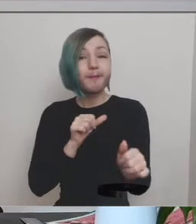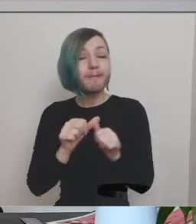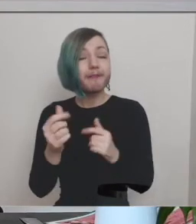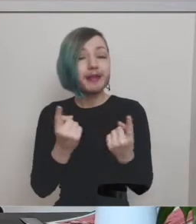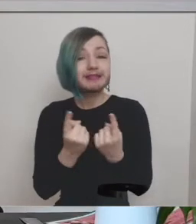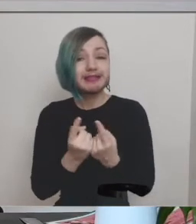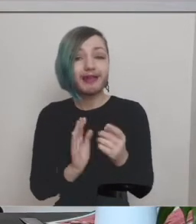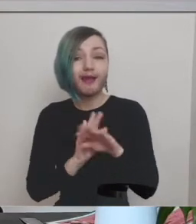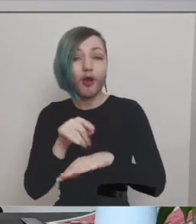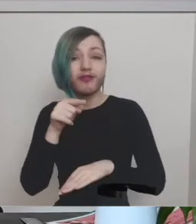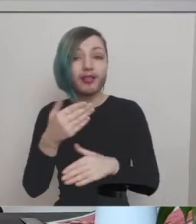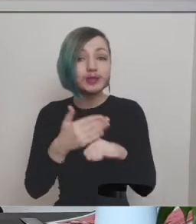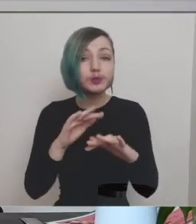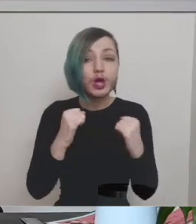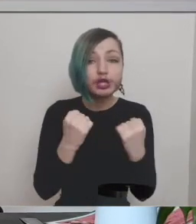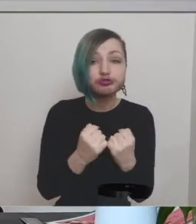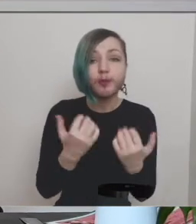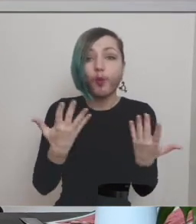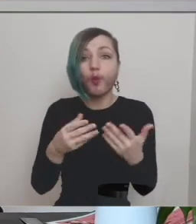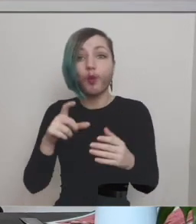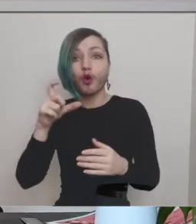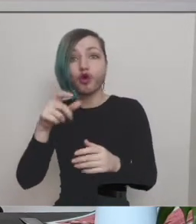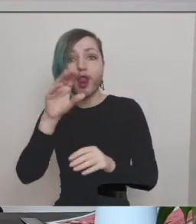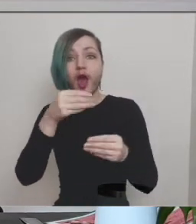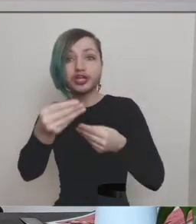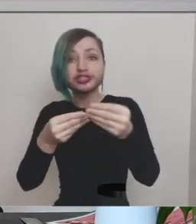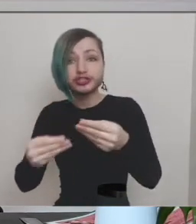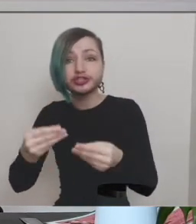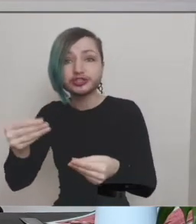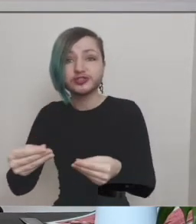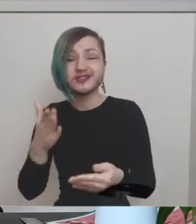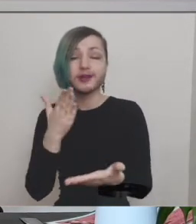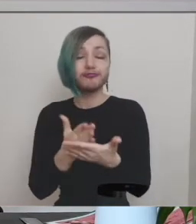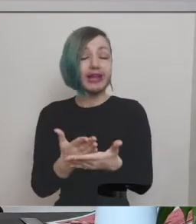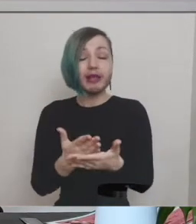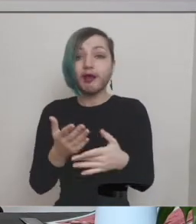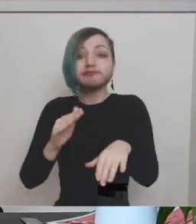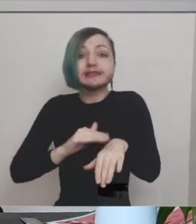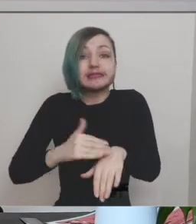and about collaging generally is that it really doesn't matter there are no mistakes